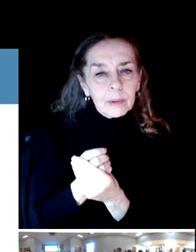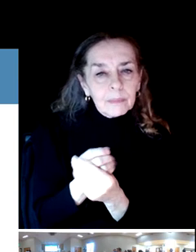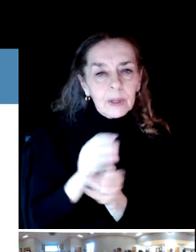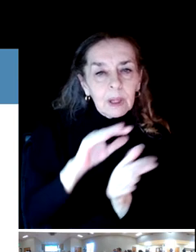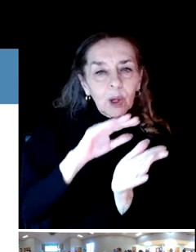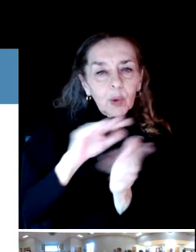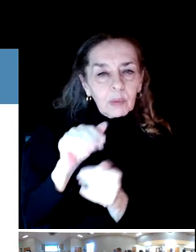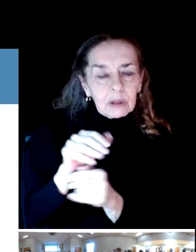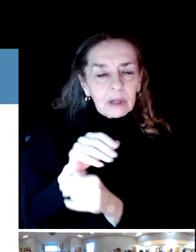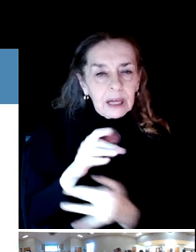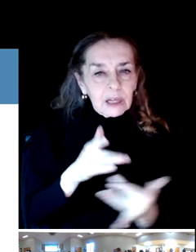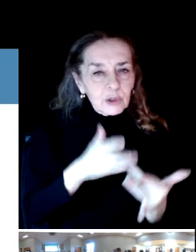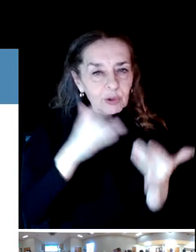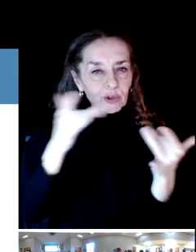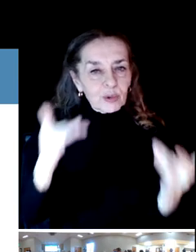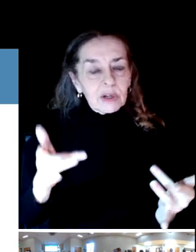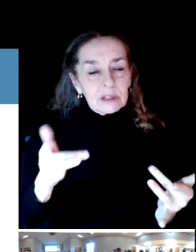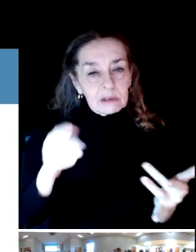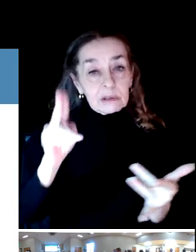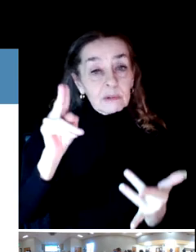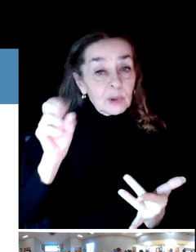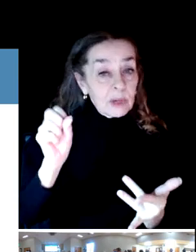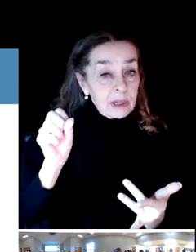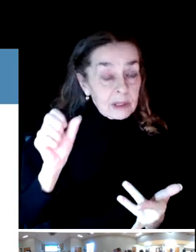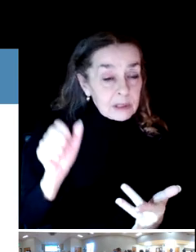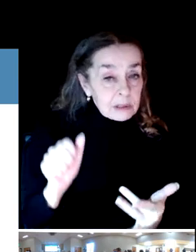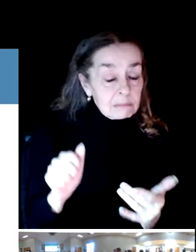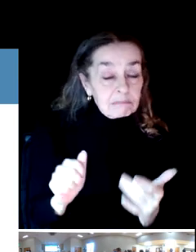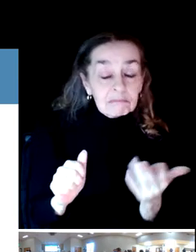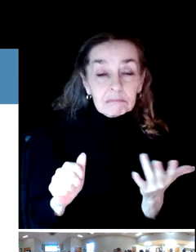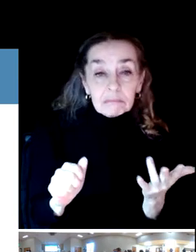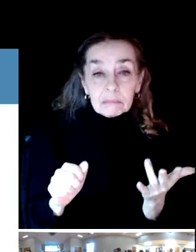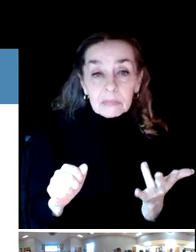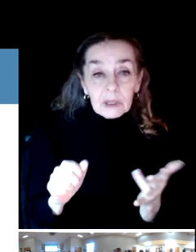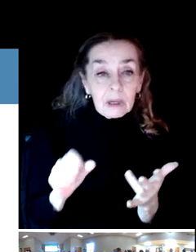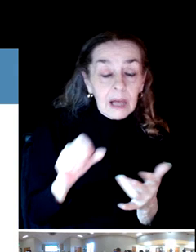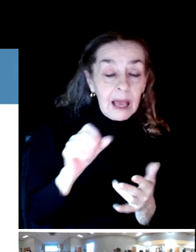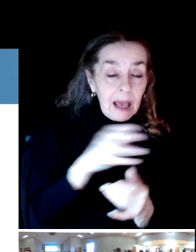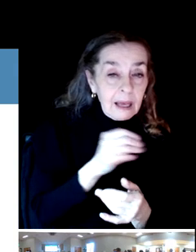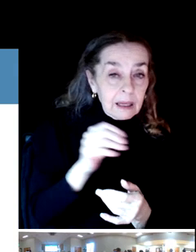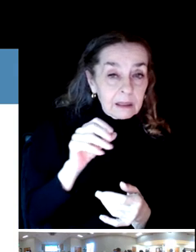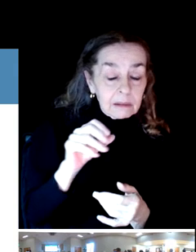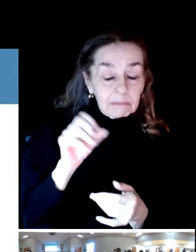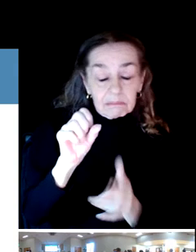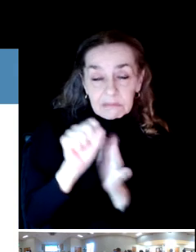nationally and from a state standpoint, we can get the statewide comprehensive recreation